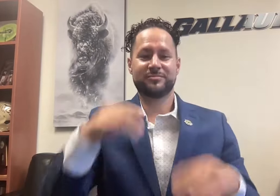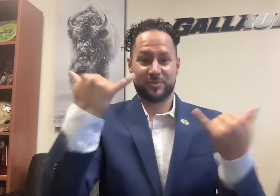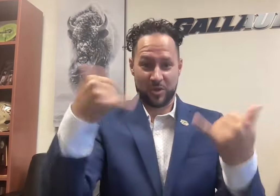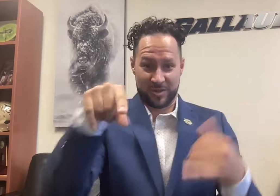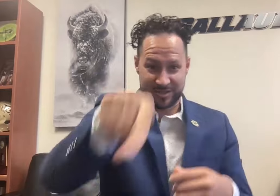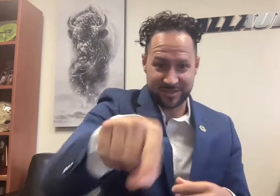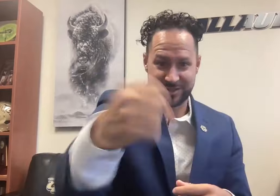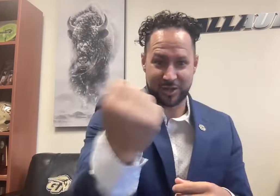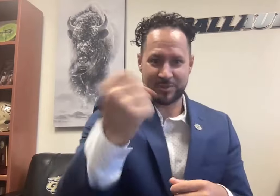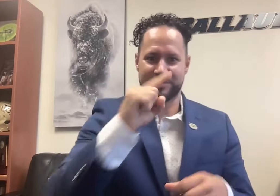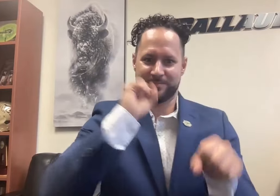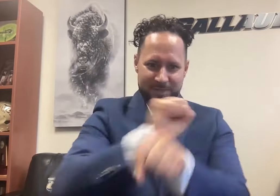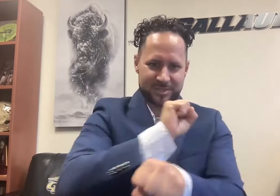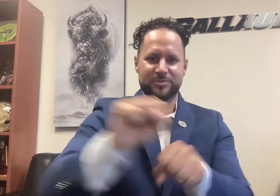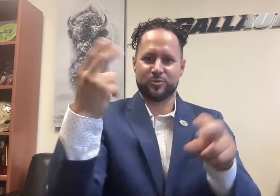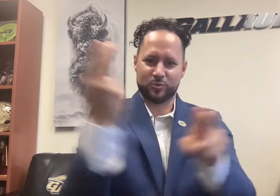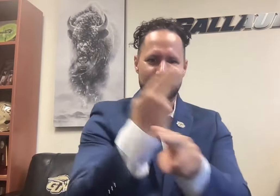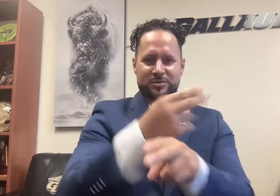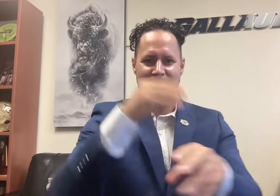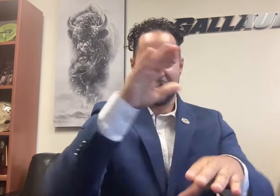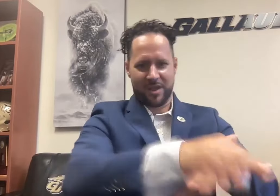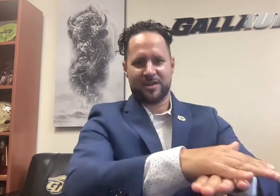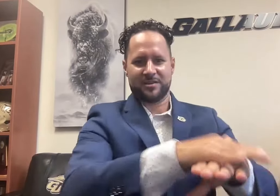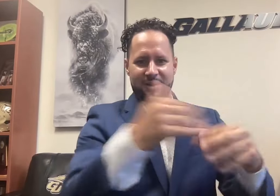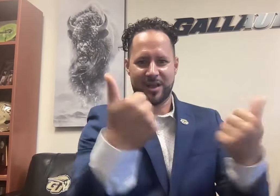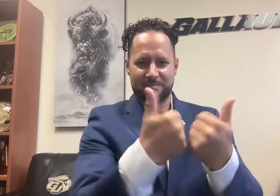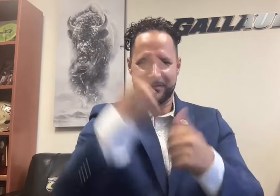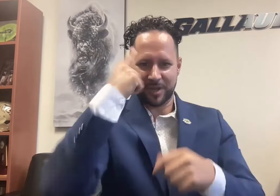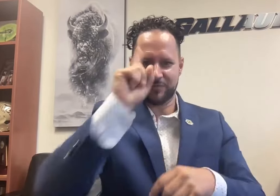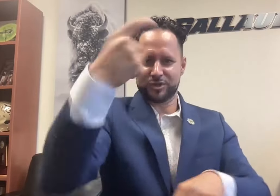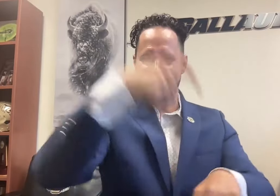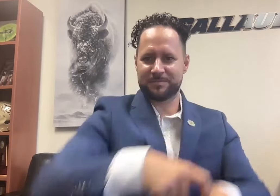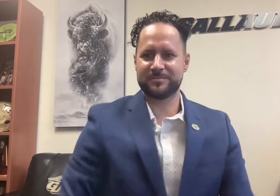And this Saturday, it will be used for the first time in an actual game.